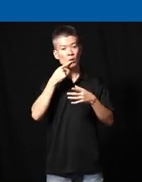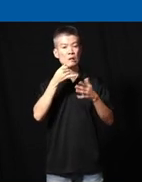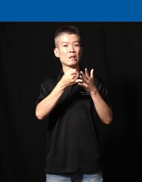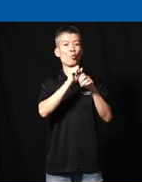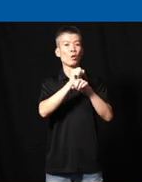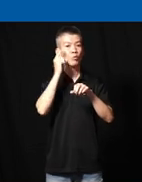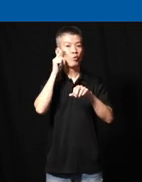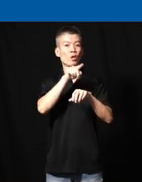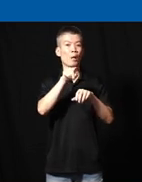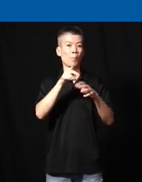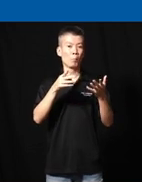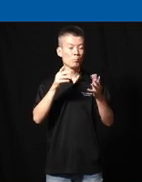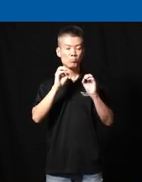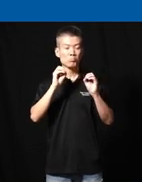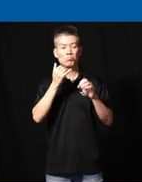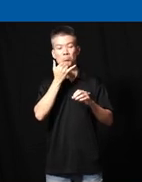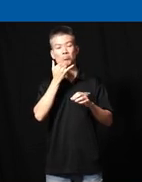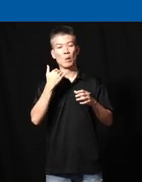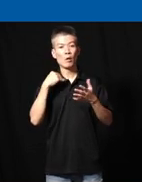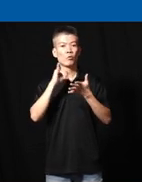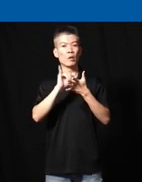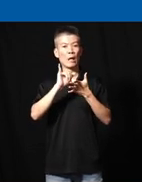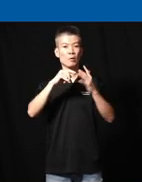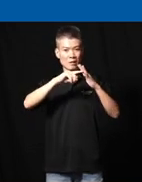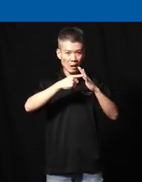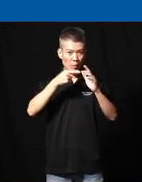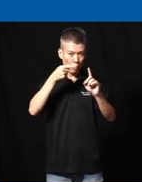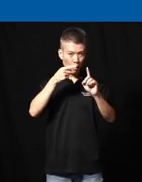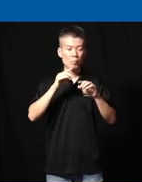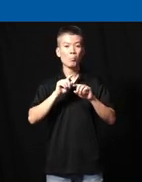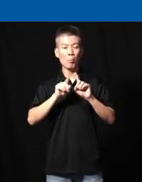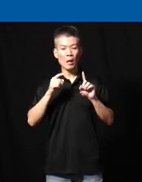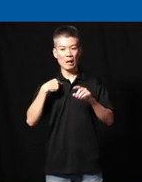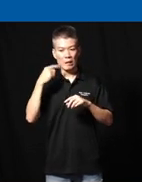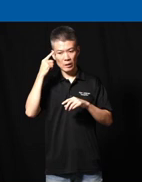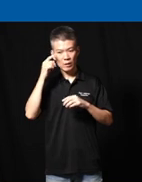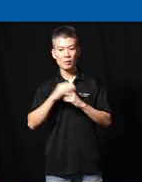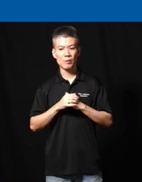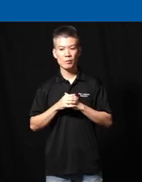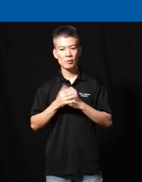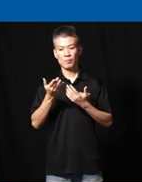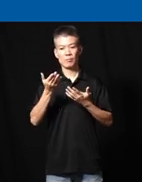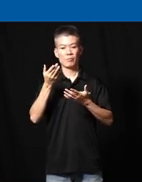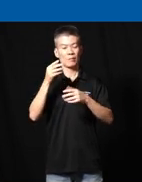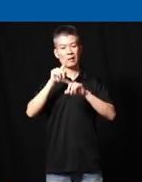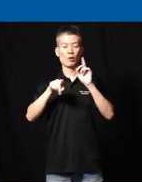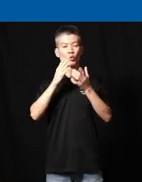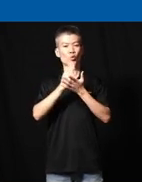them uh nothing wrong to have that as a start point but I think it it can't just stop at that